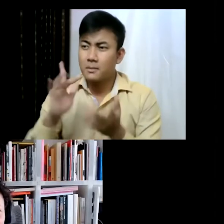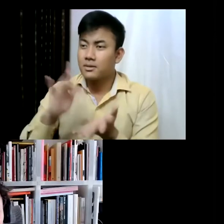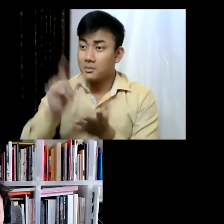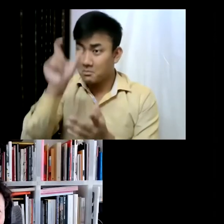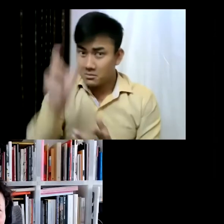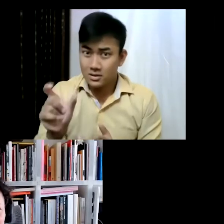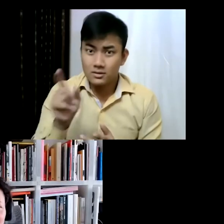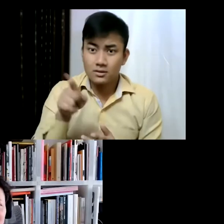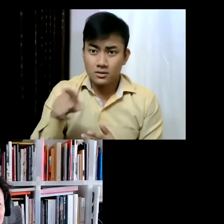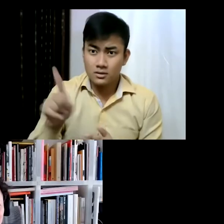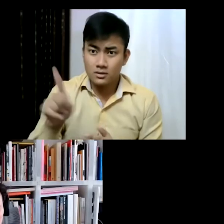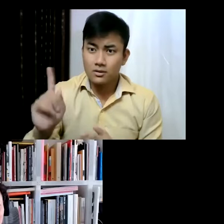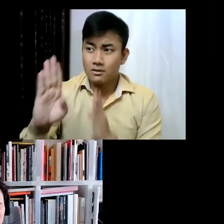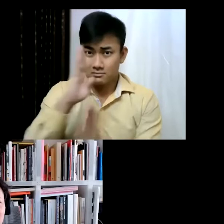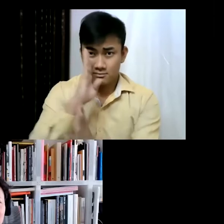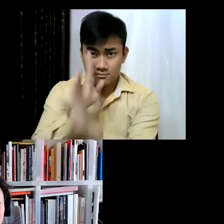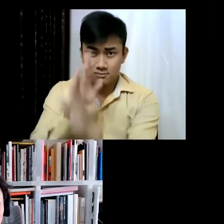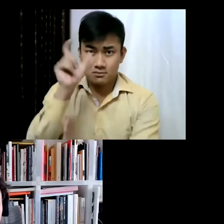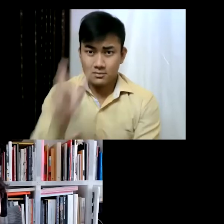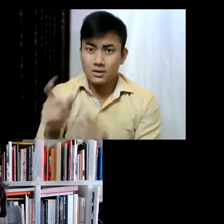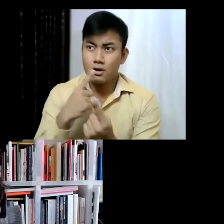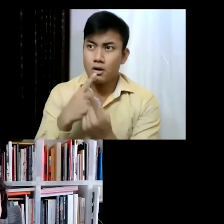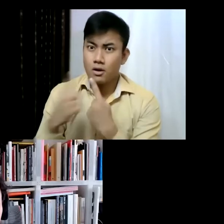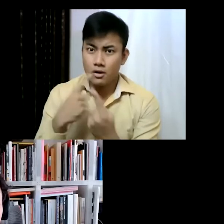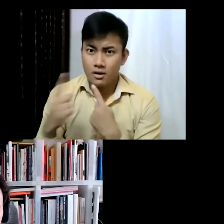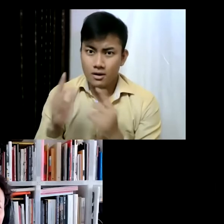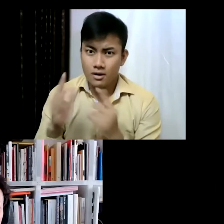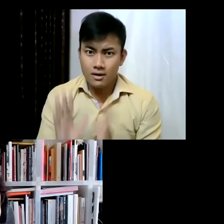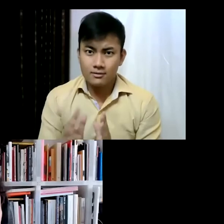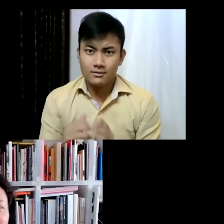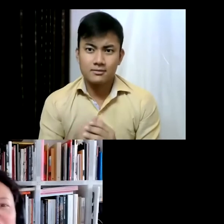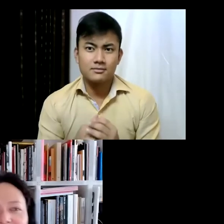stranger that comes to your studio and... you're sort of in your spacesuit... yeah and you have to